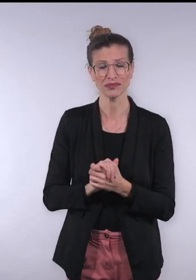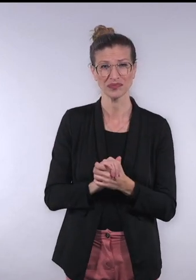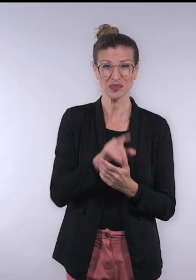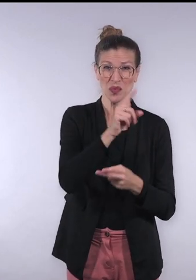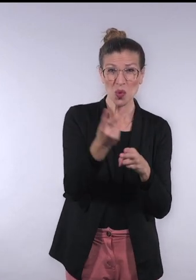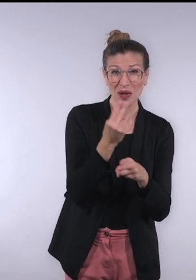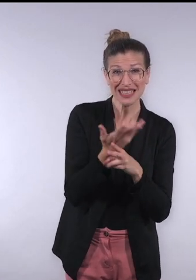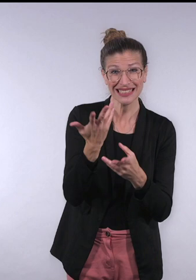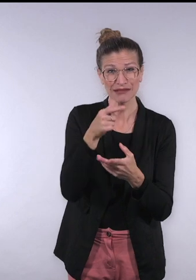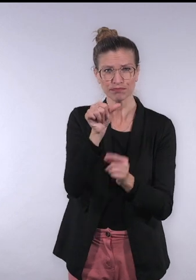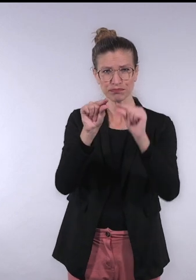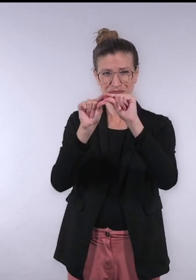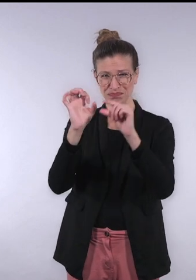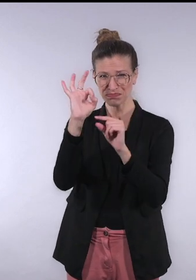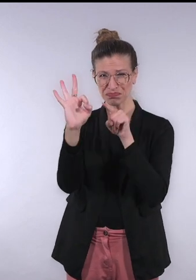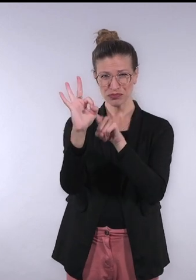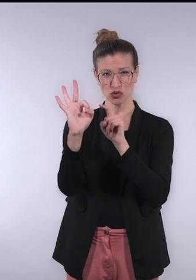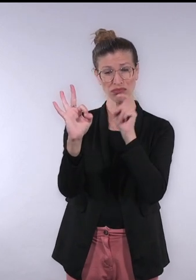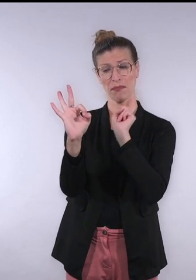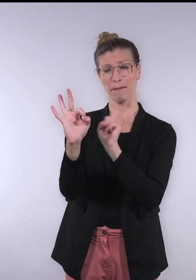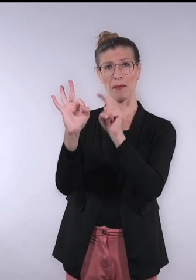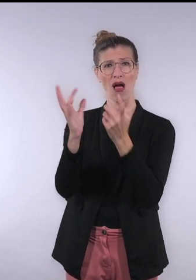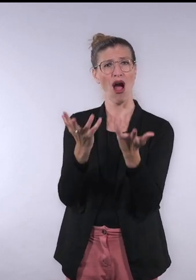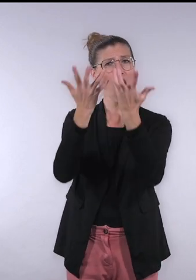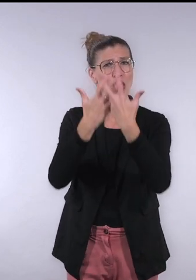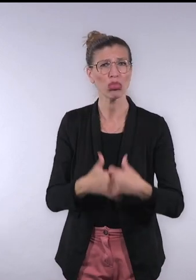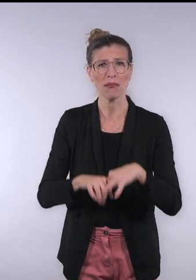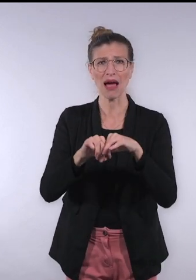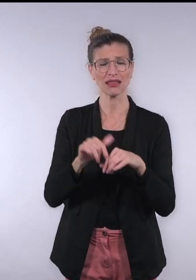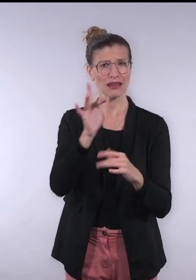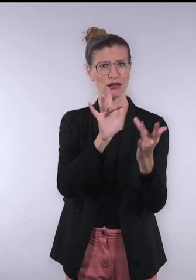and that every user can press the button and automatically